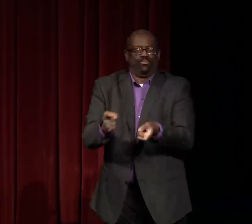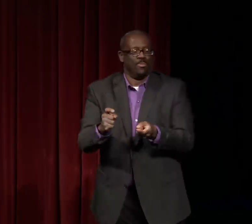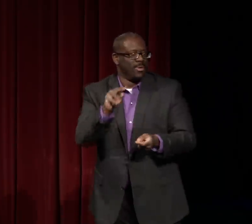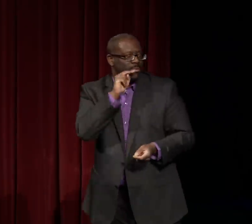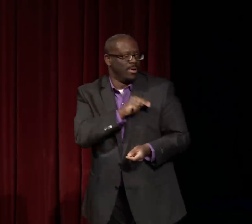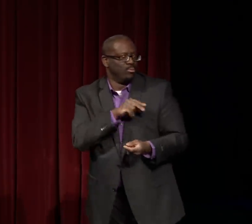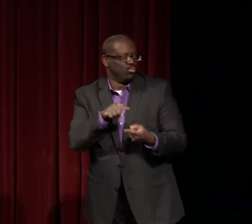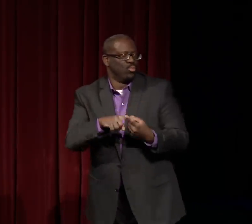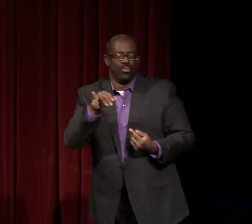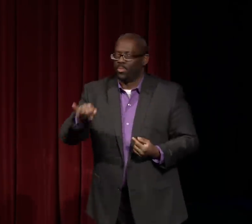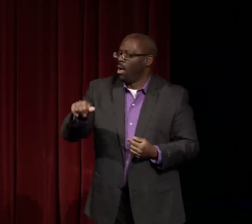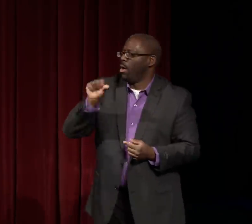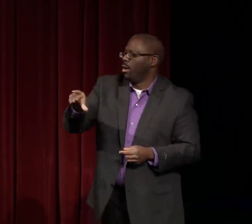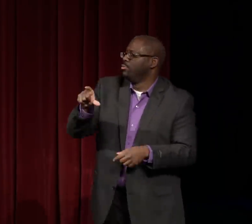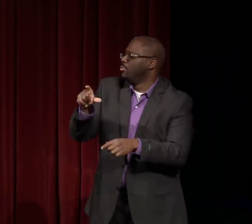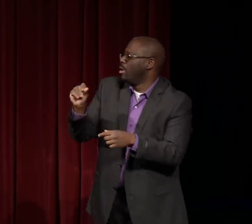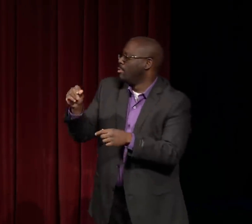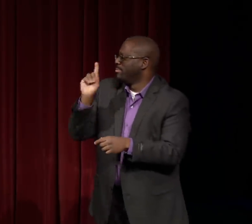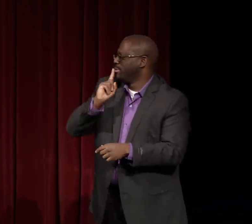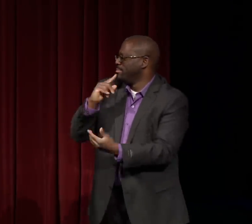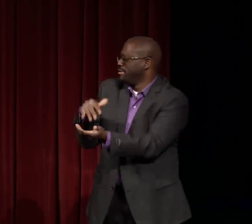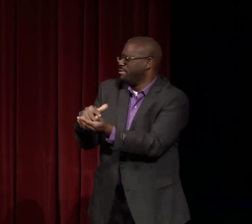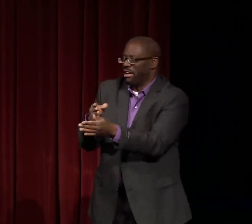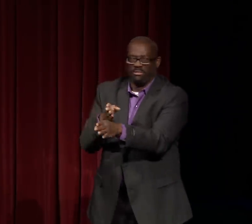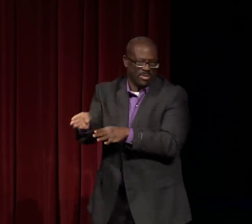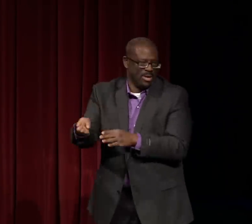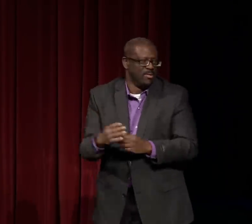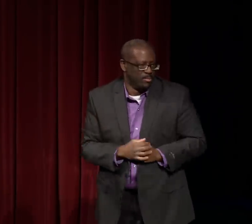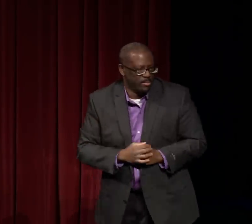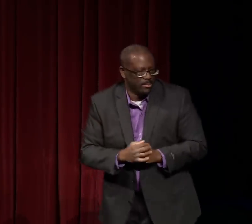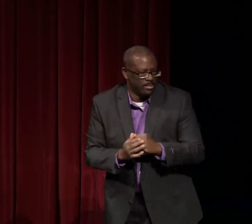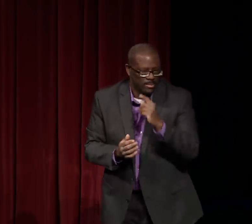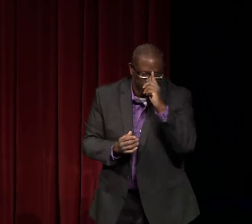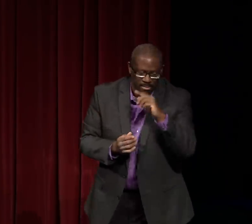I want to really delve into that and talk about who Dr. Marbury is and what contribution